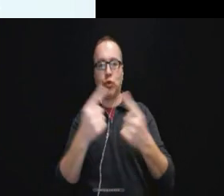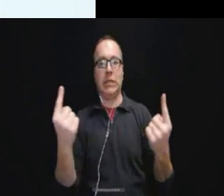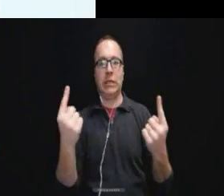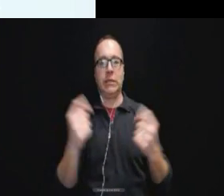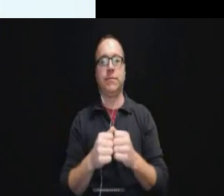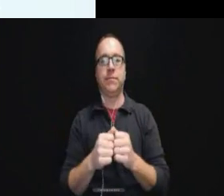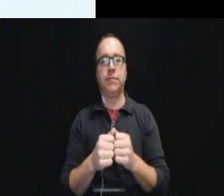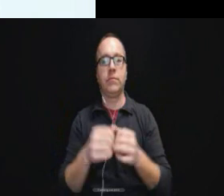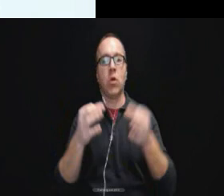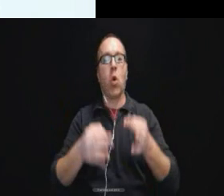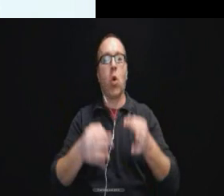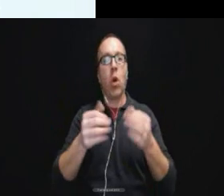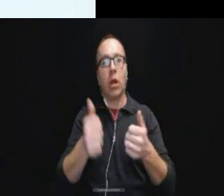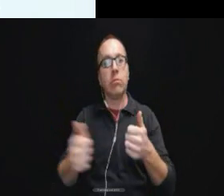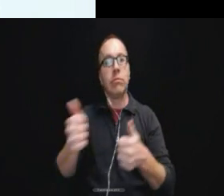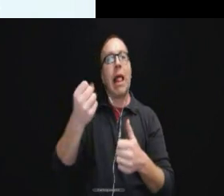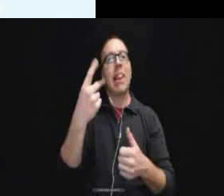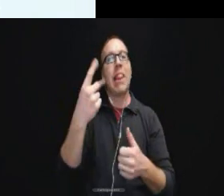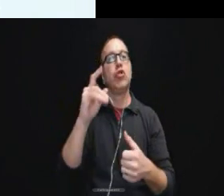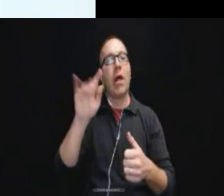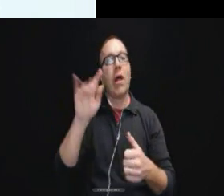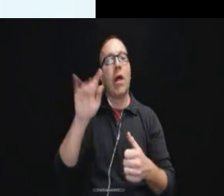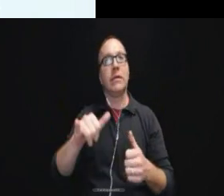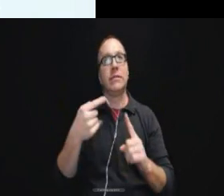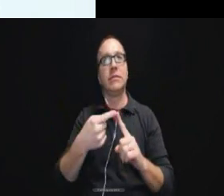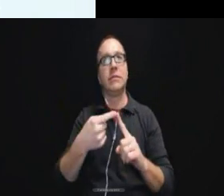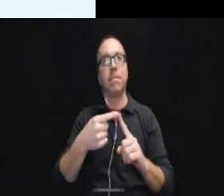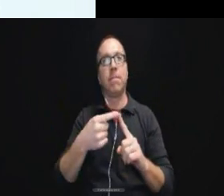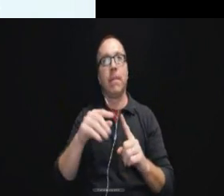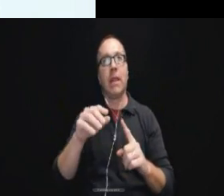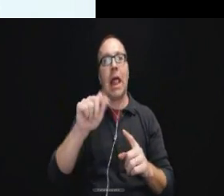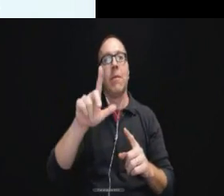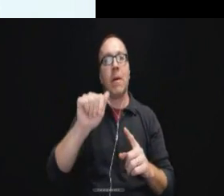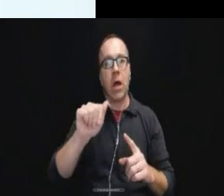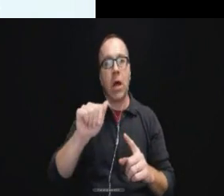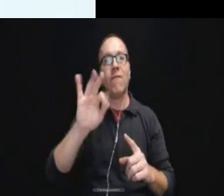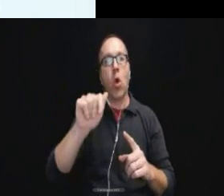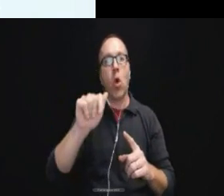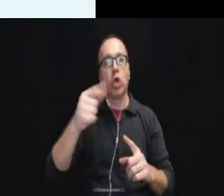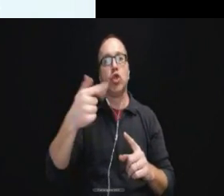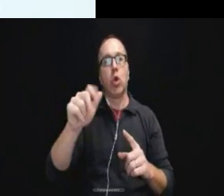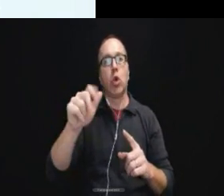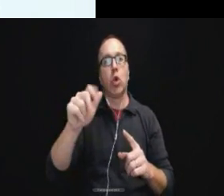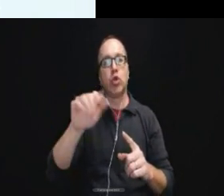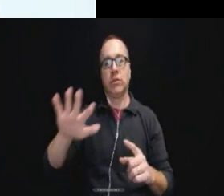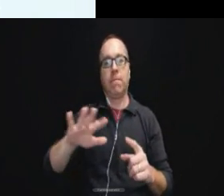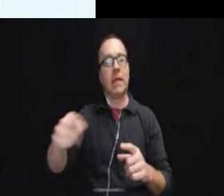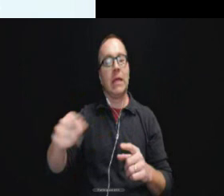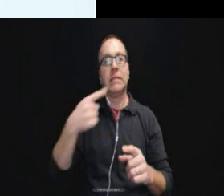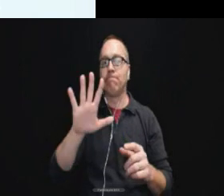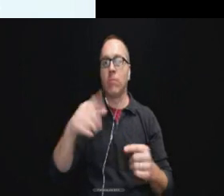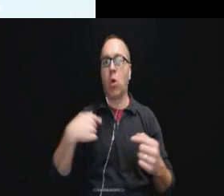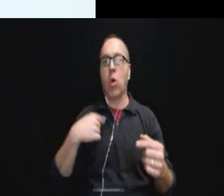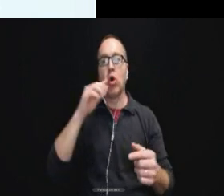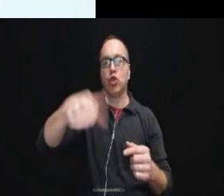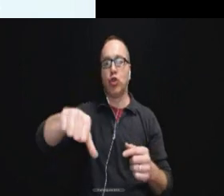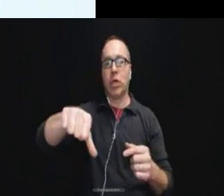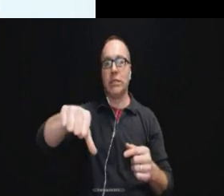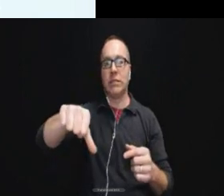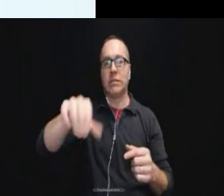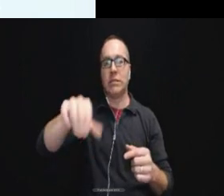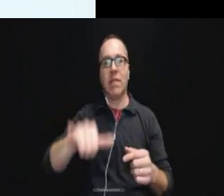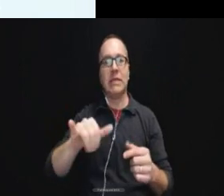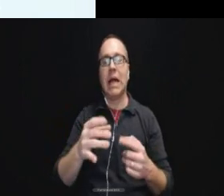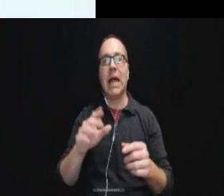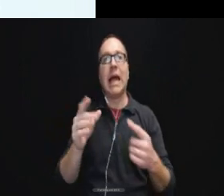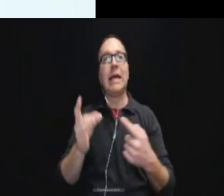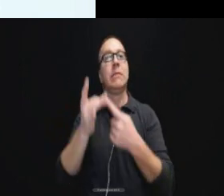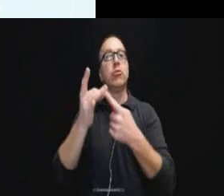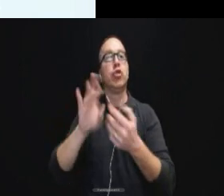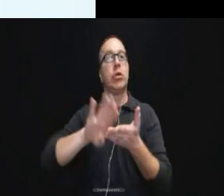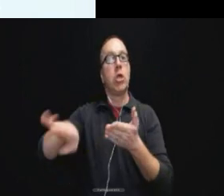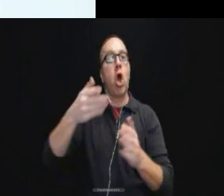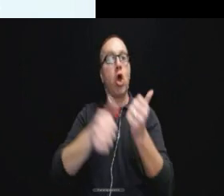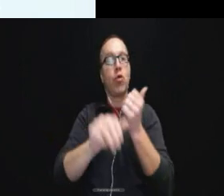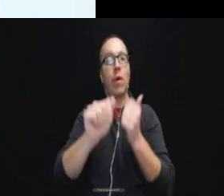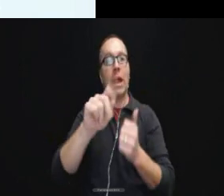The court which is the 11th circuit disagreed and it is Alabama and Georgia and Florida